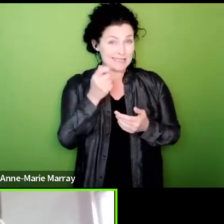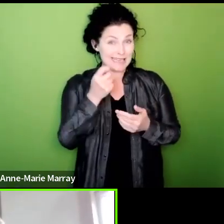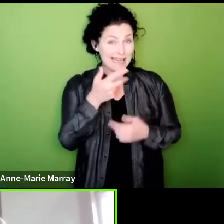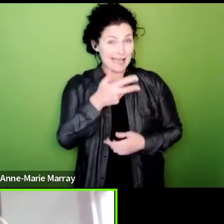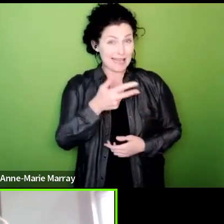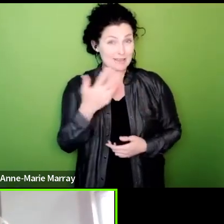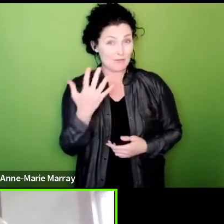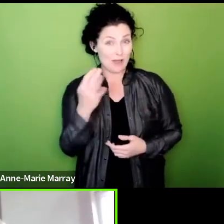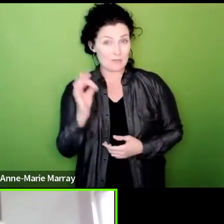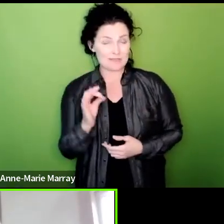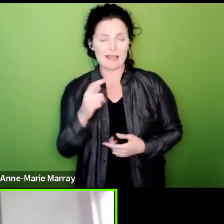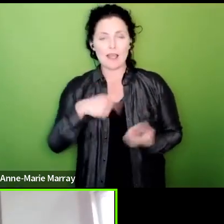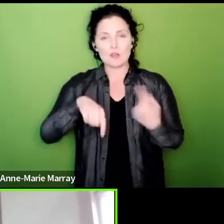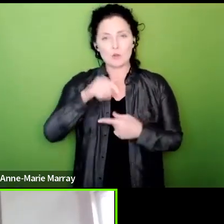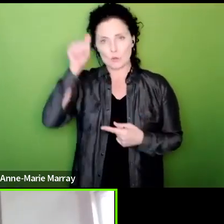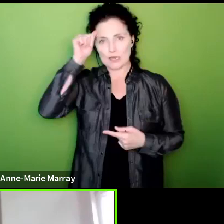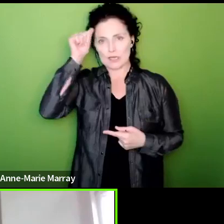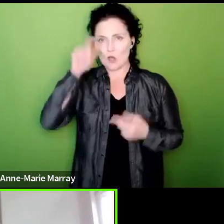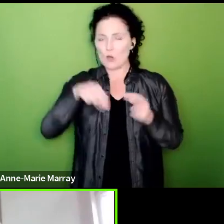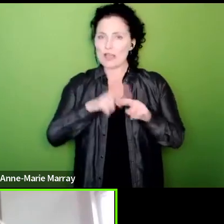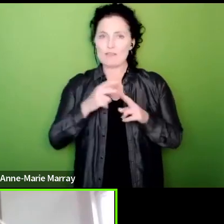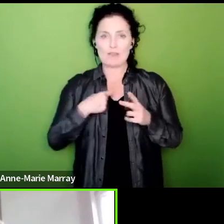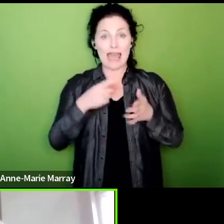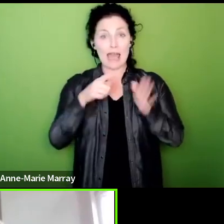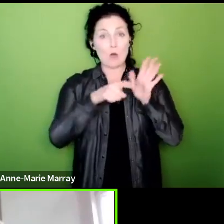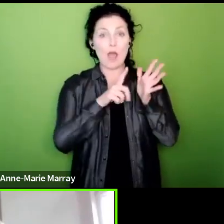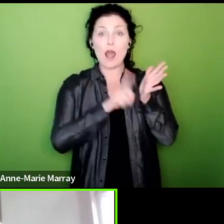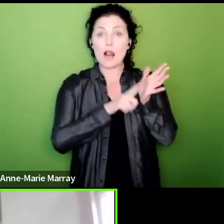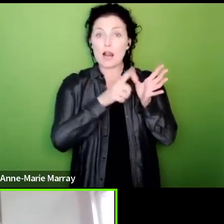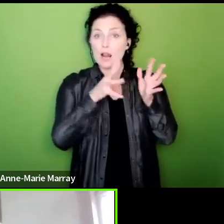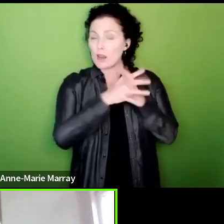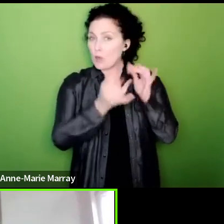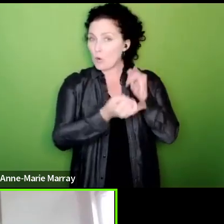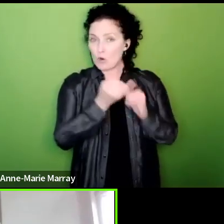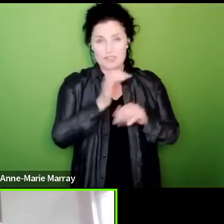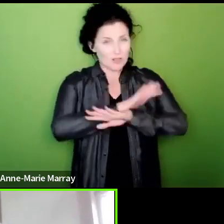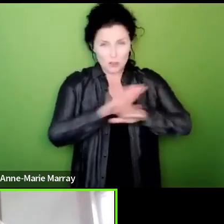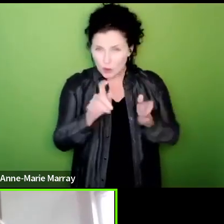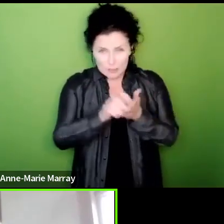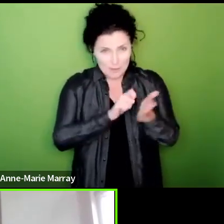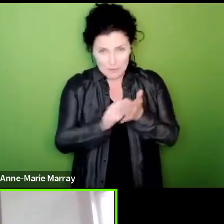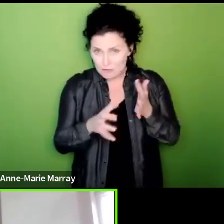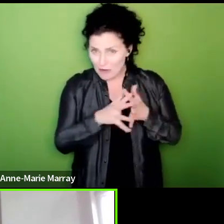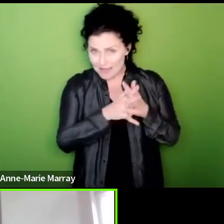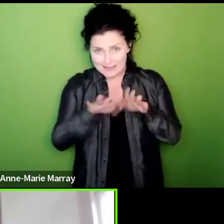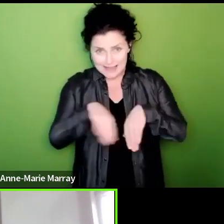if we didn't have these undemocratic laws that are not applied anywhere else HMRC members have shown